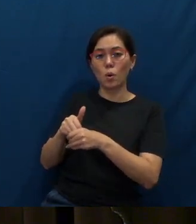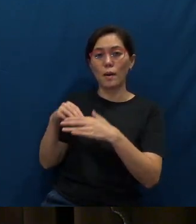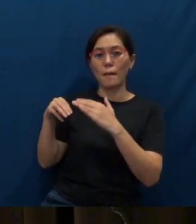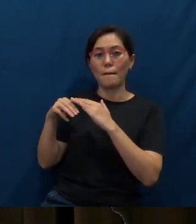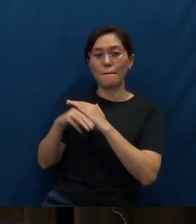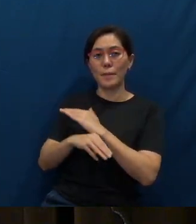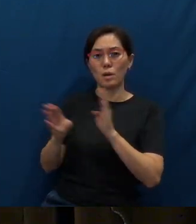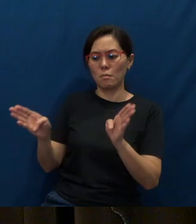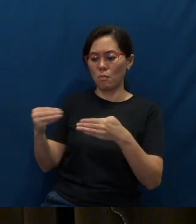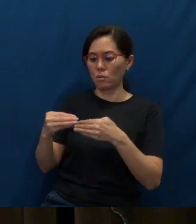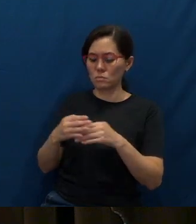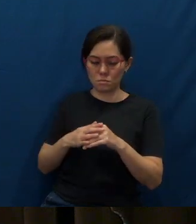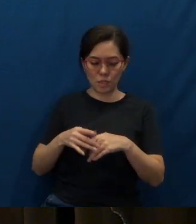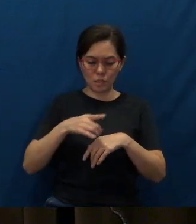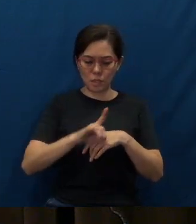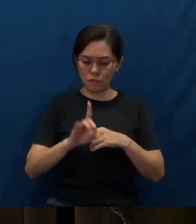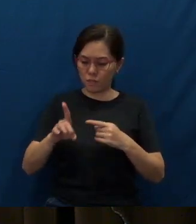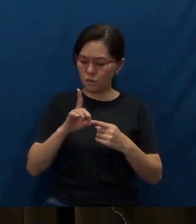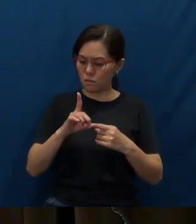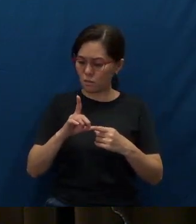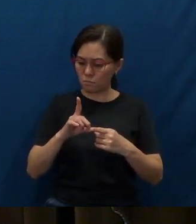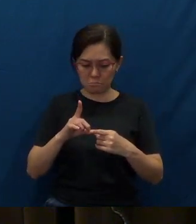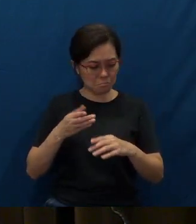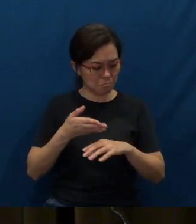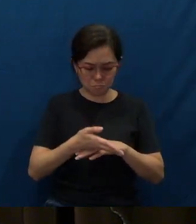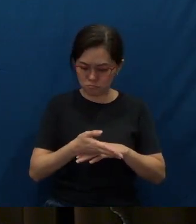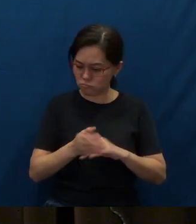Past the delivery date, no sign of the flyers.